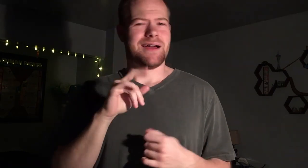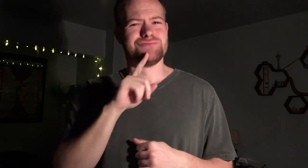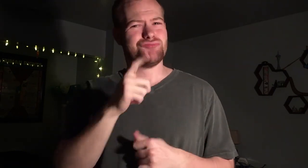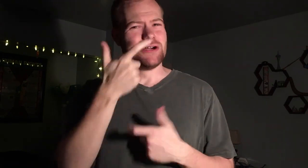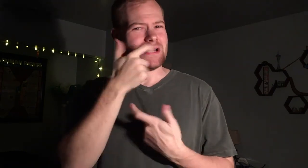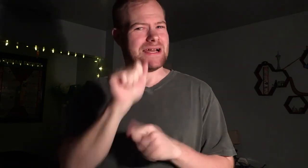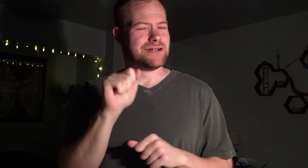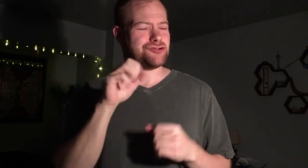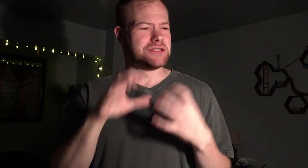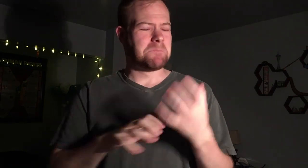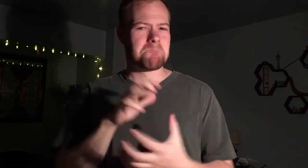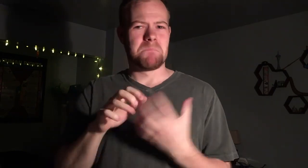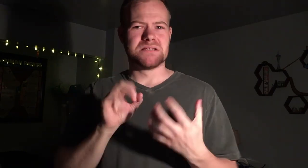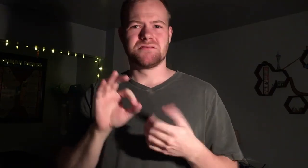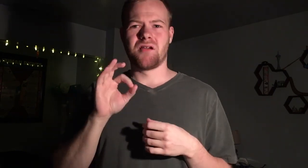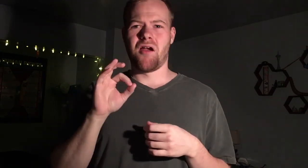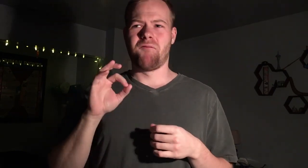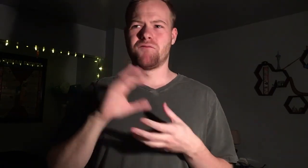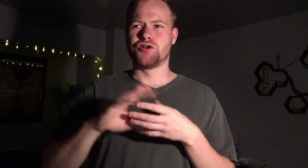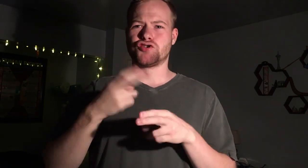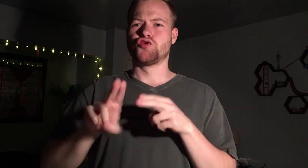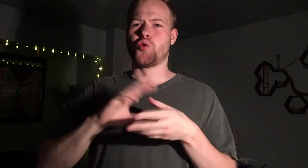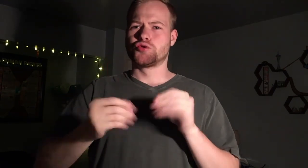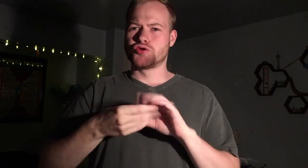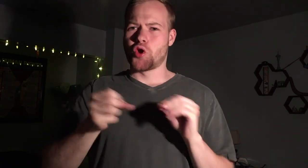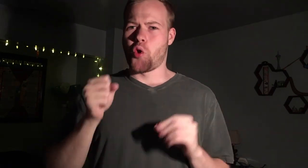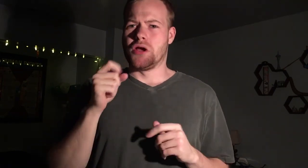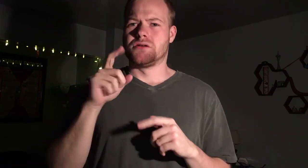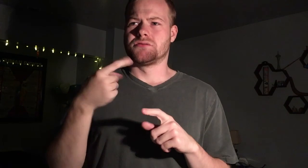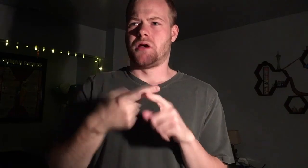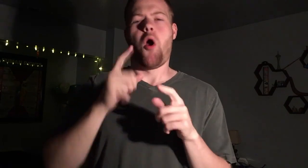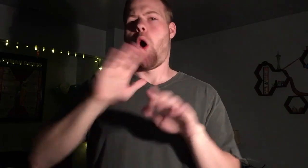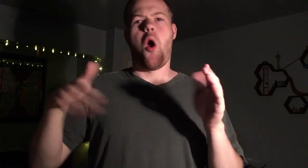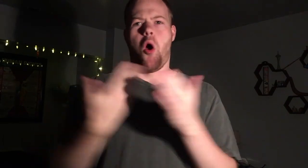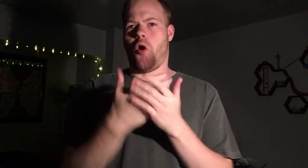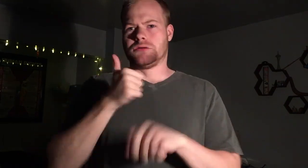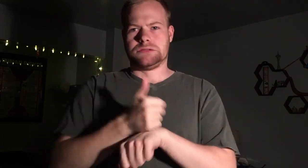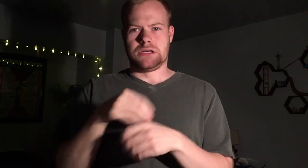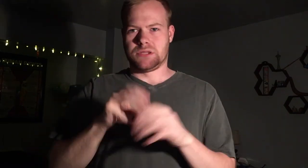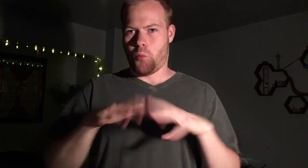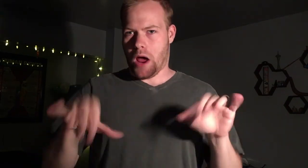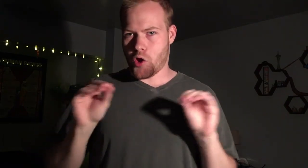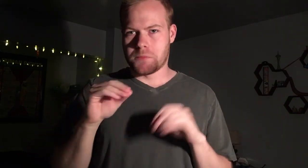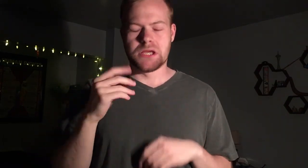It's a really interesting mix of short stories, all set in Wyoming.